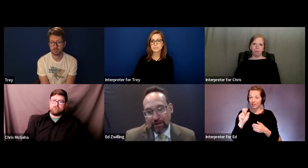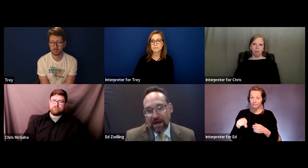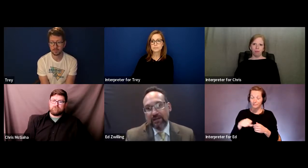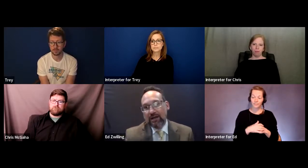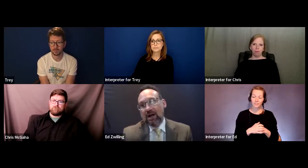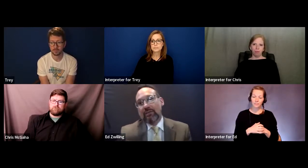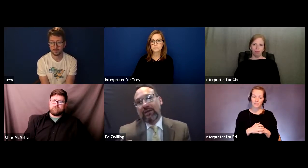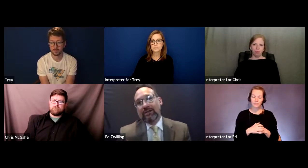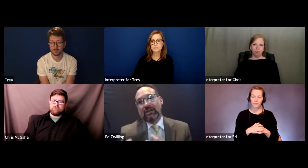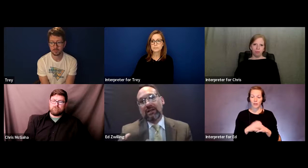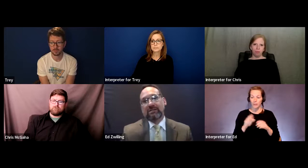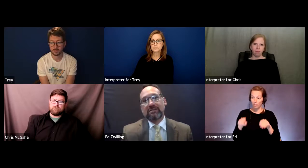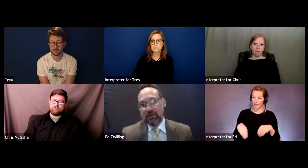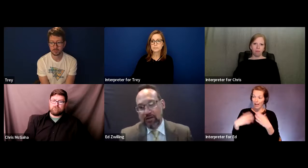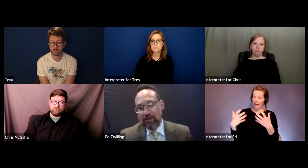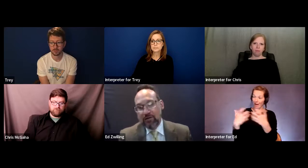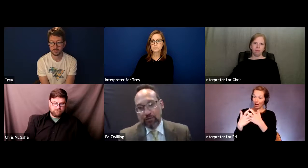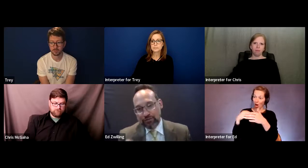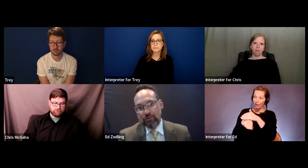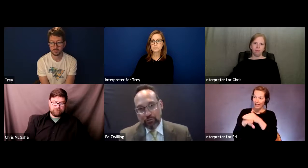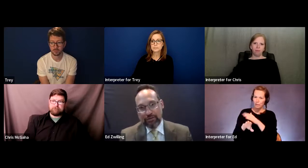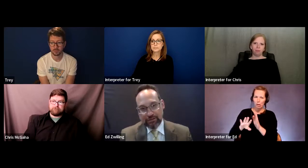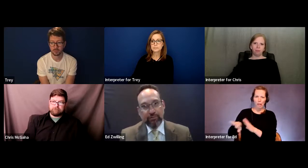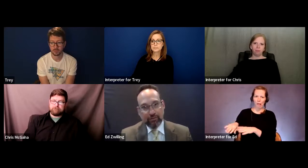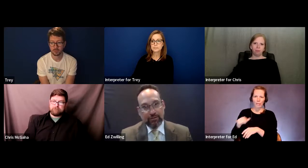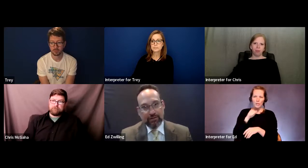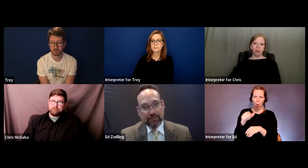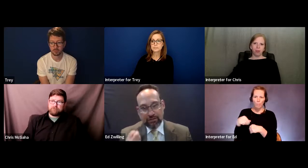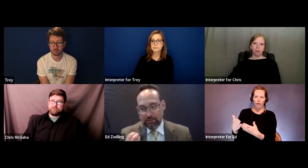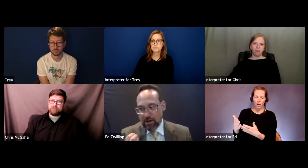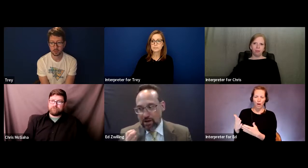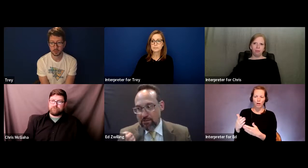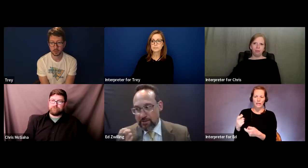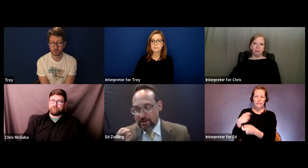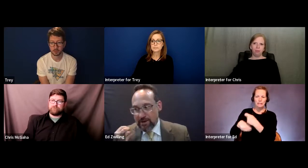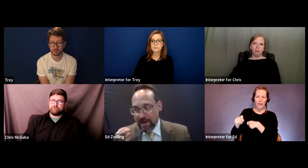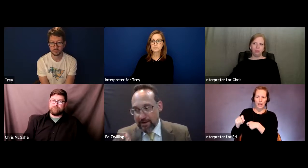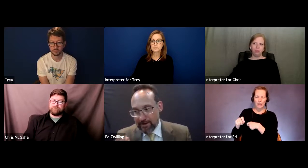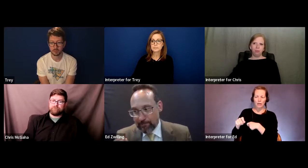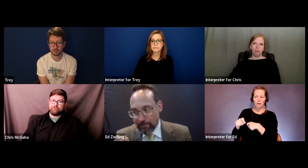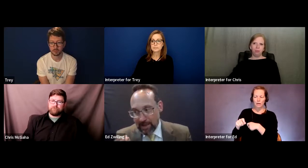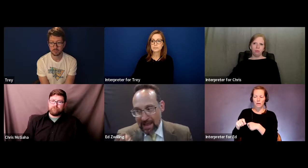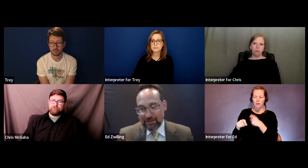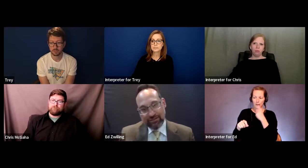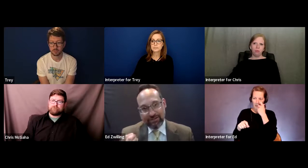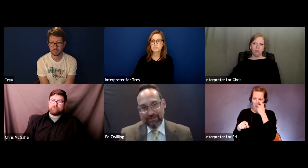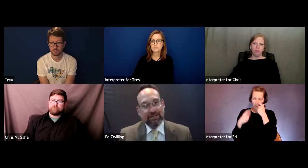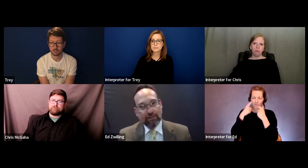providing the accommodation necessary for a student with a disability to actually succeed